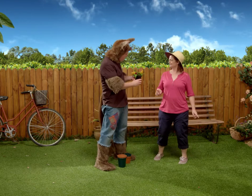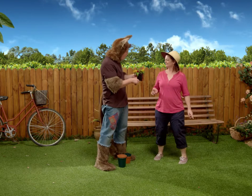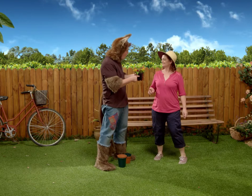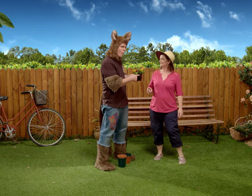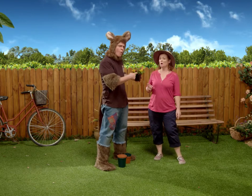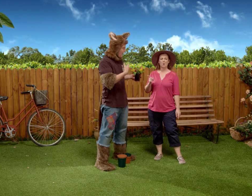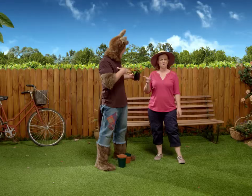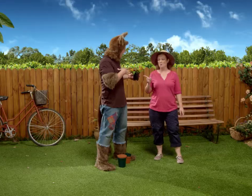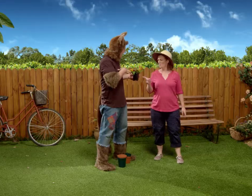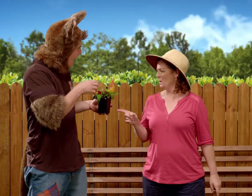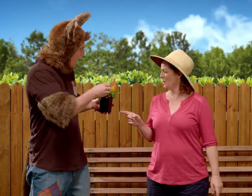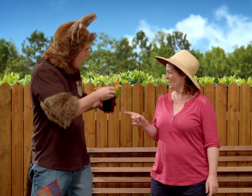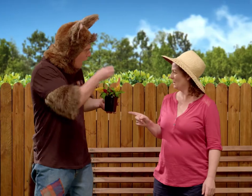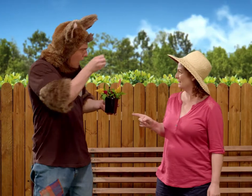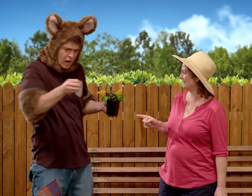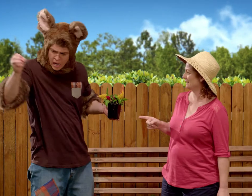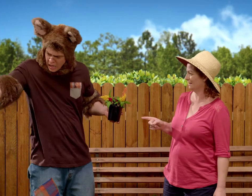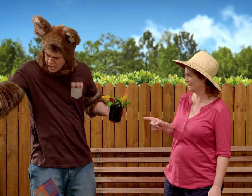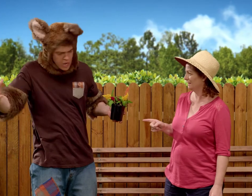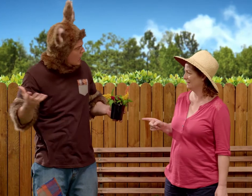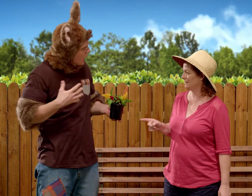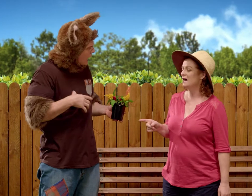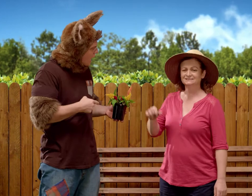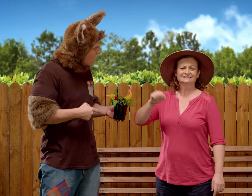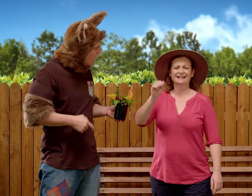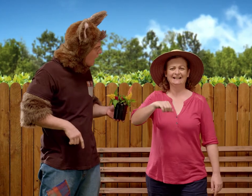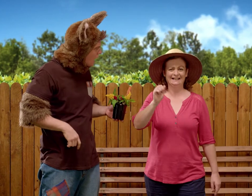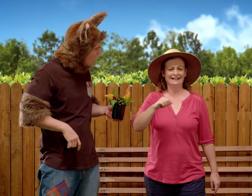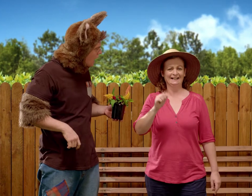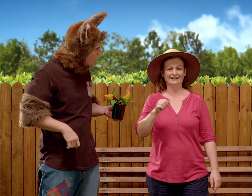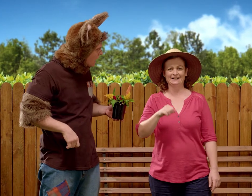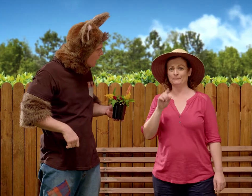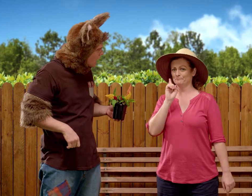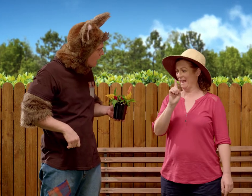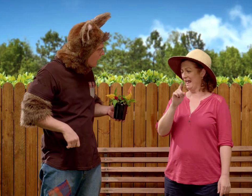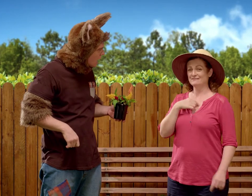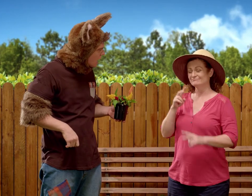Sally. Does this need to be planted? Yes it does Possum.